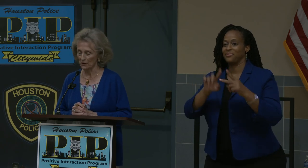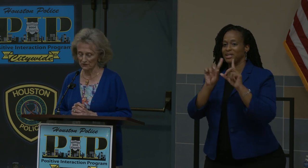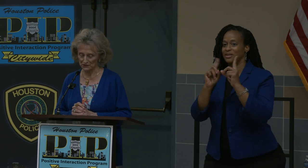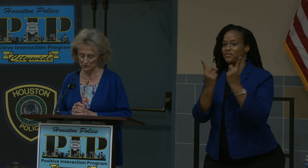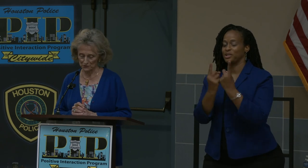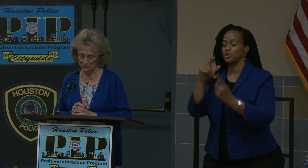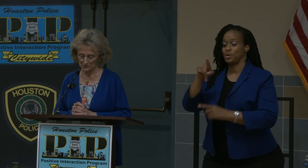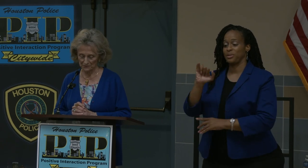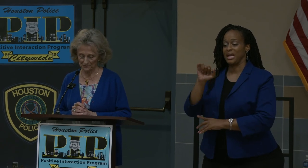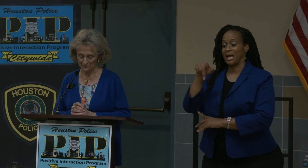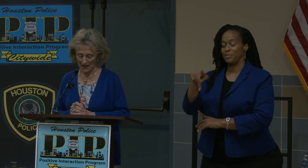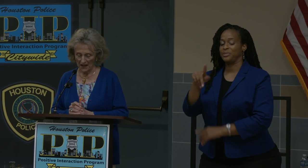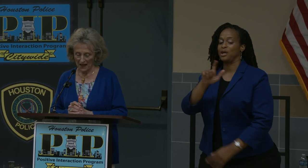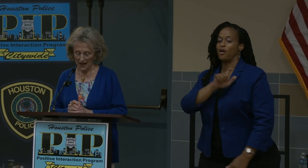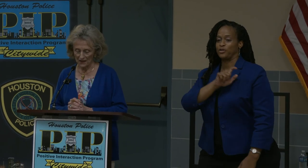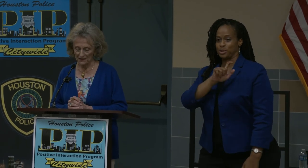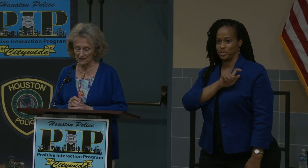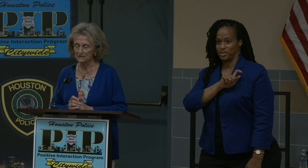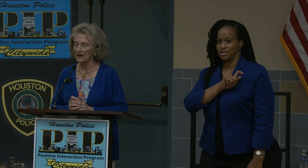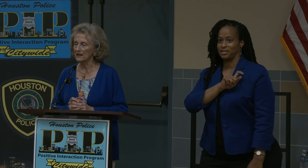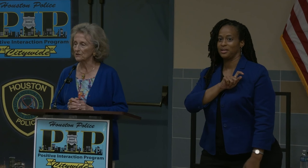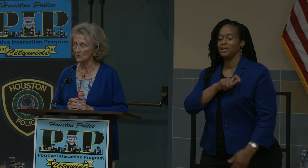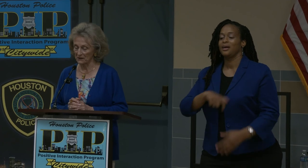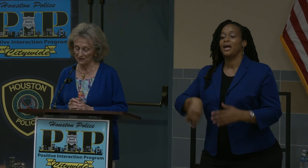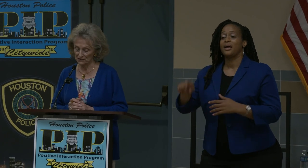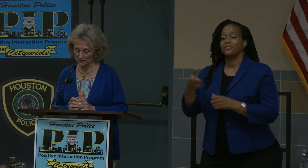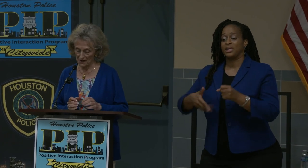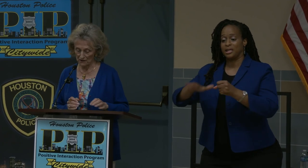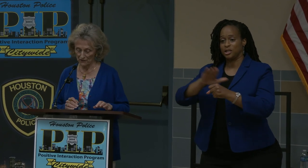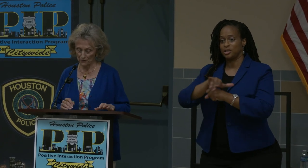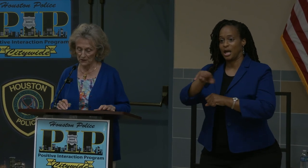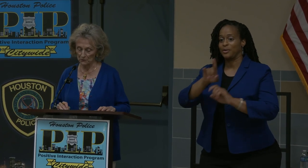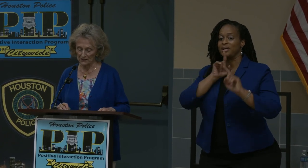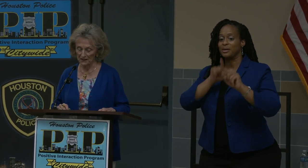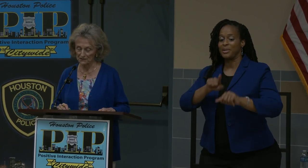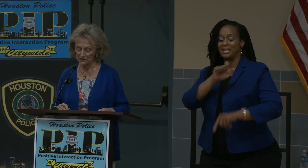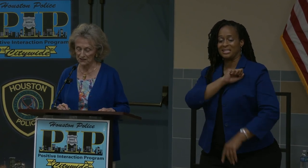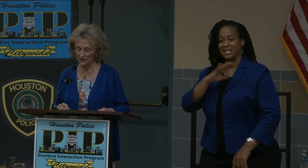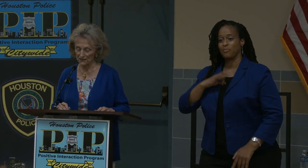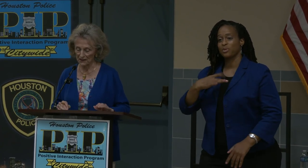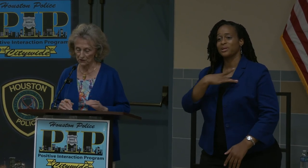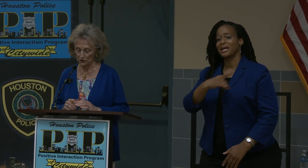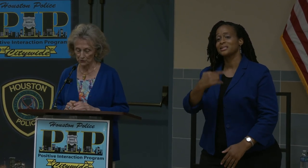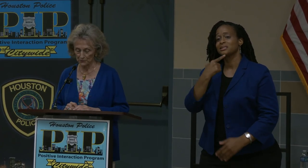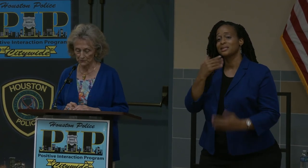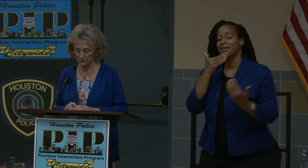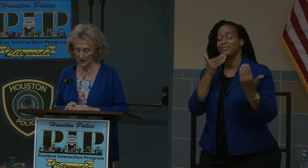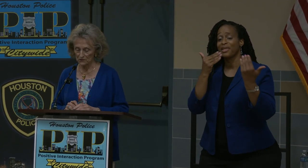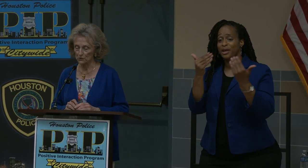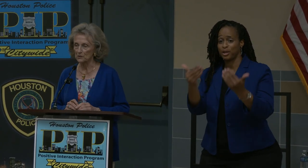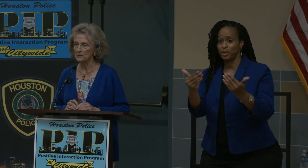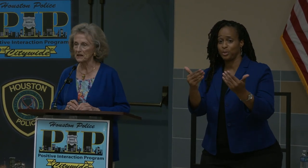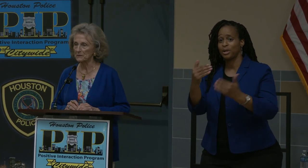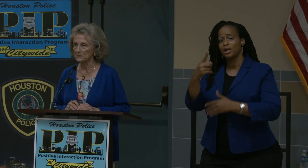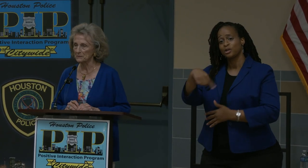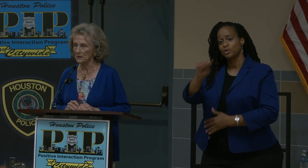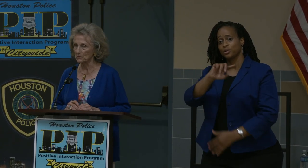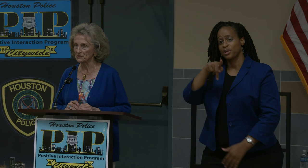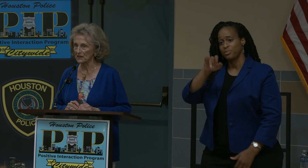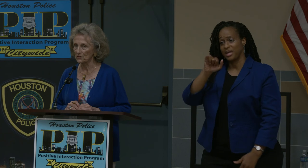officers and the entire command staff we would like to say thank you to the pip members that are